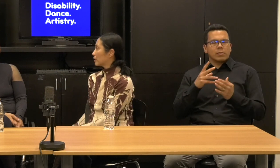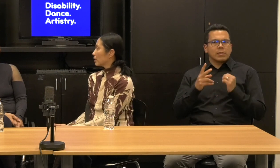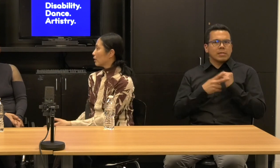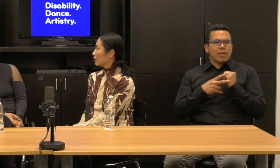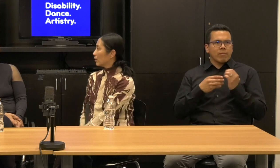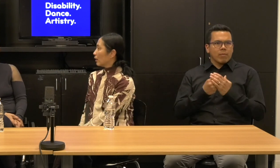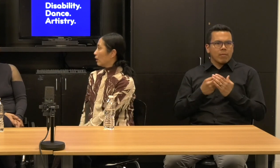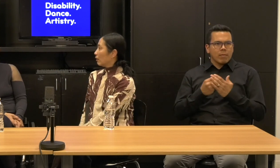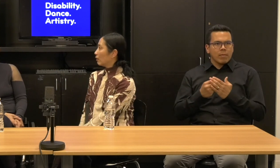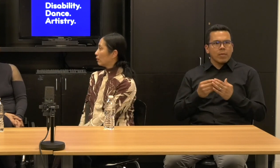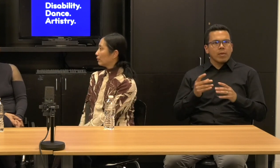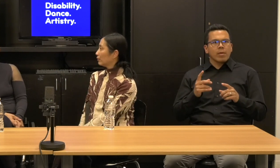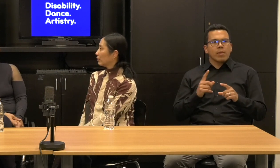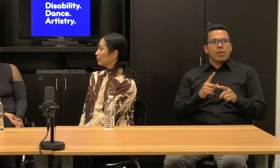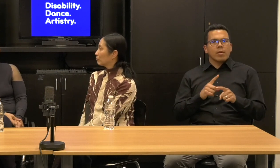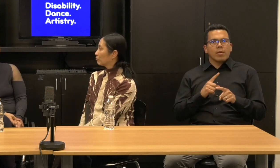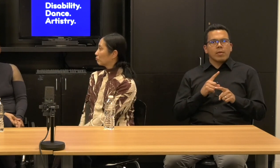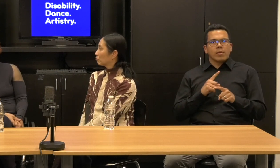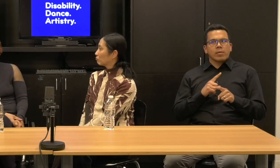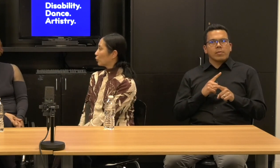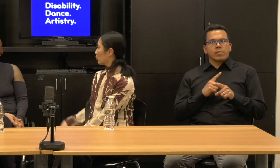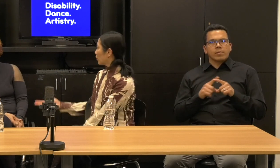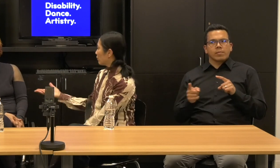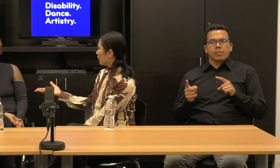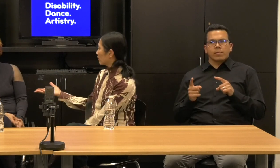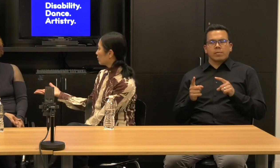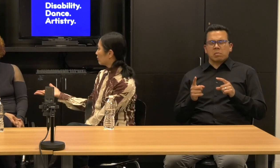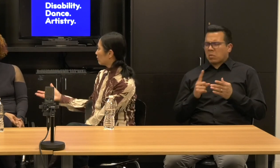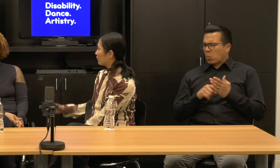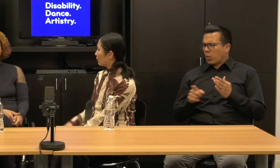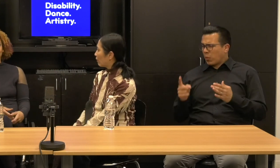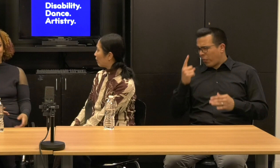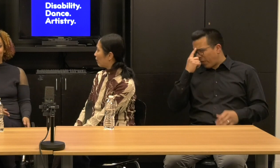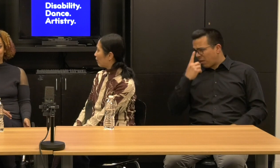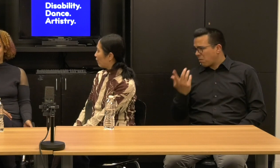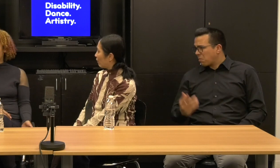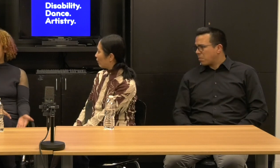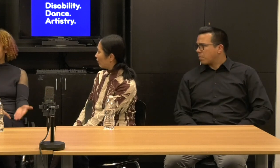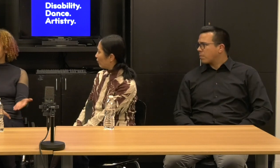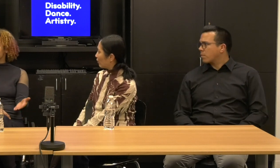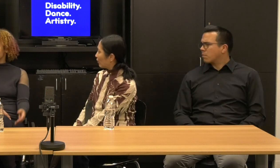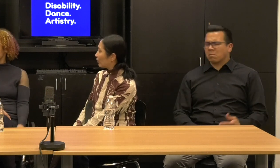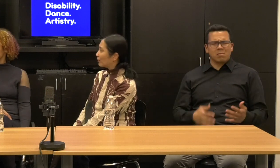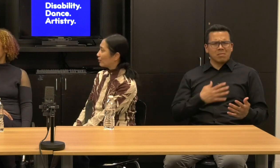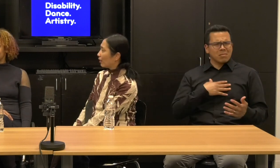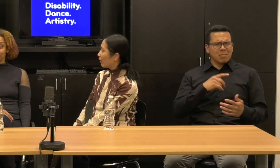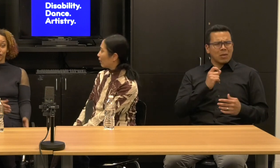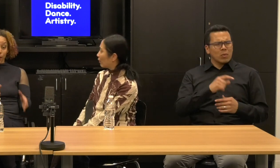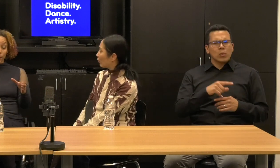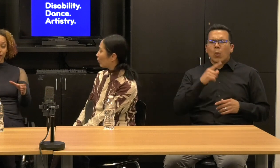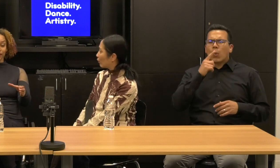But what, what do you think? Alice: Well, I think the question is who pays right?